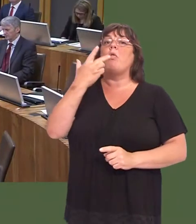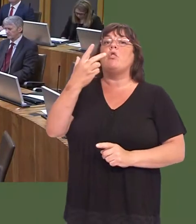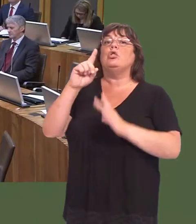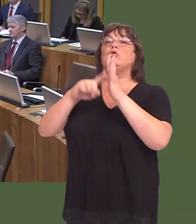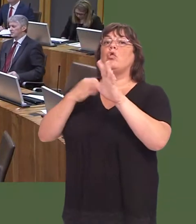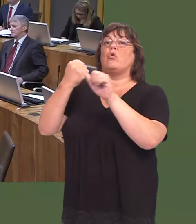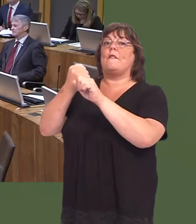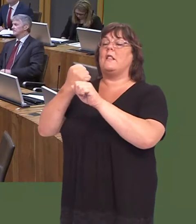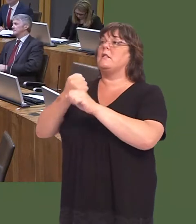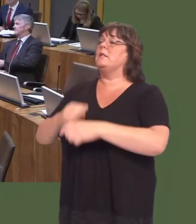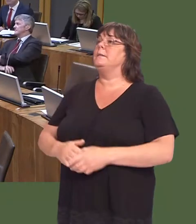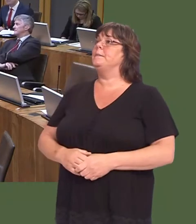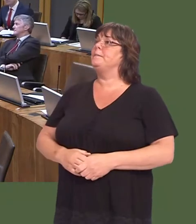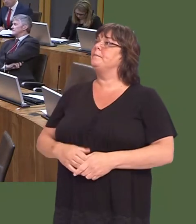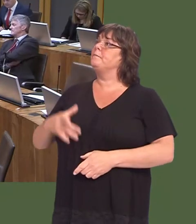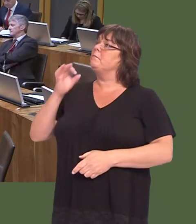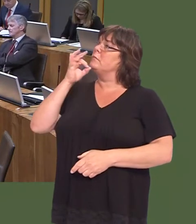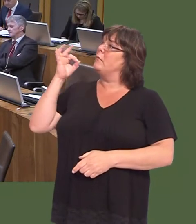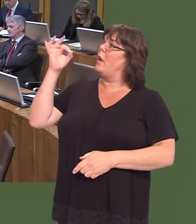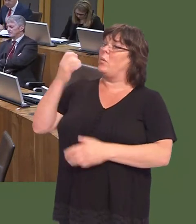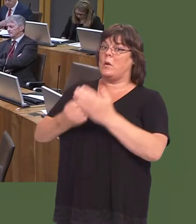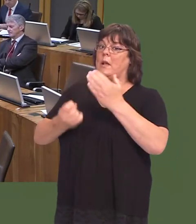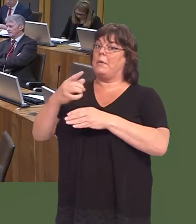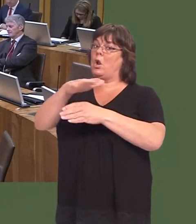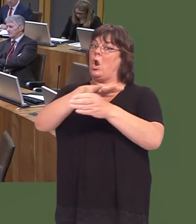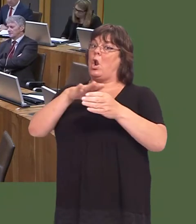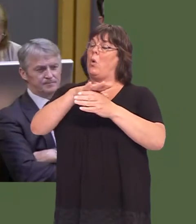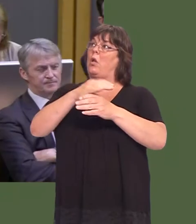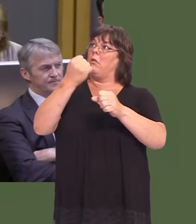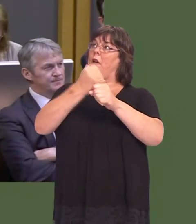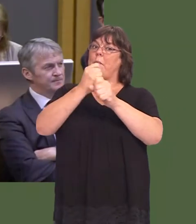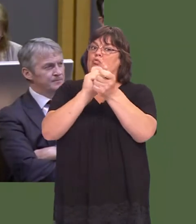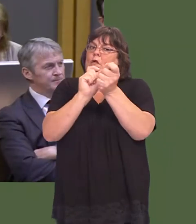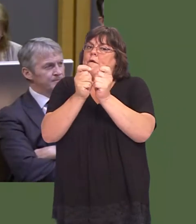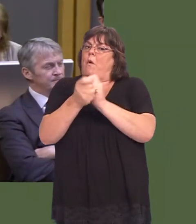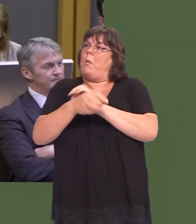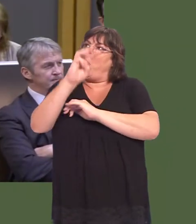Will the First Minister make a statement on progress with local government reform in Wales? OAQ(5)0698(FM) Carwyn Jones: Yes.